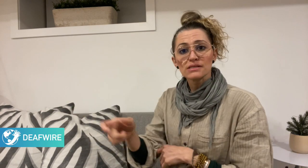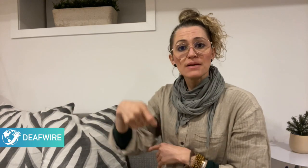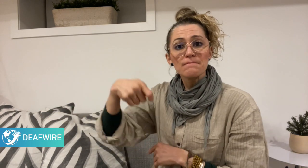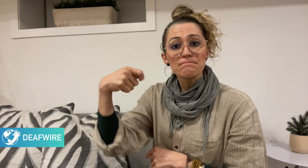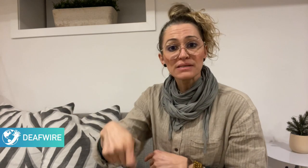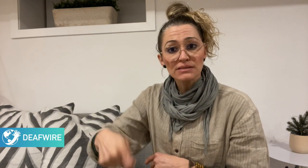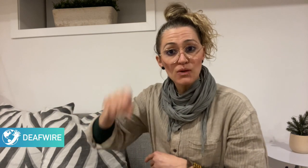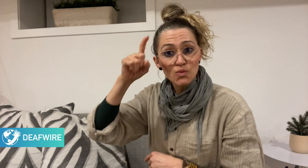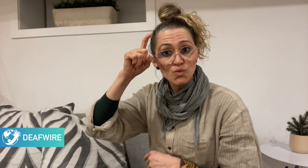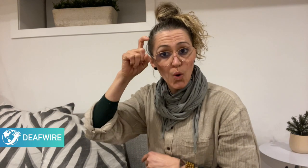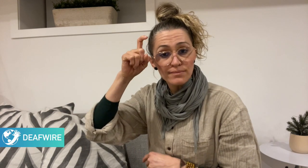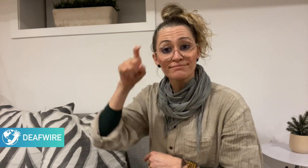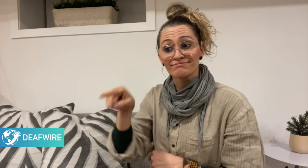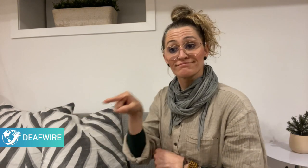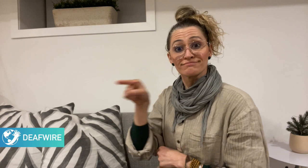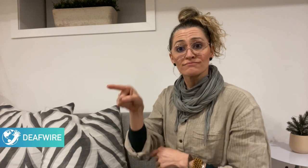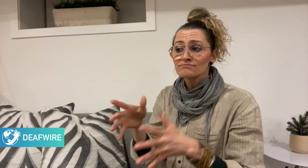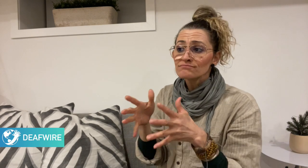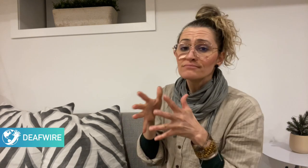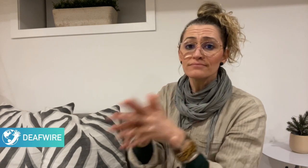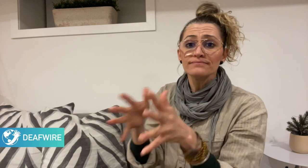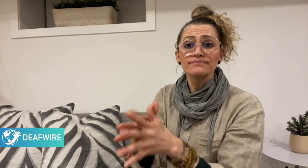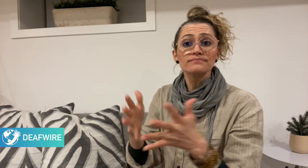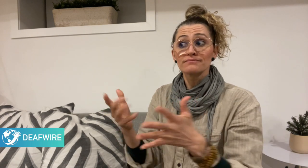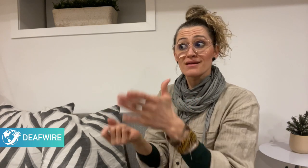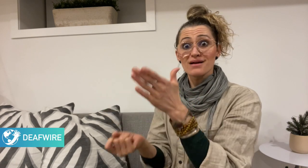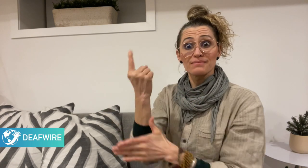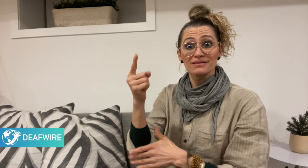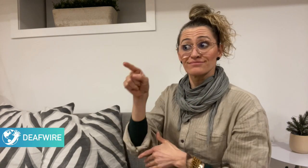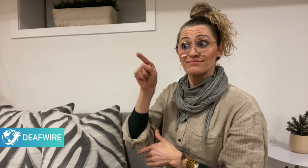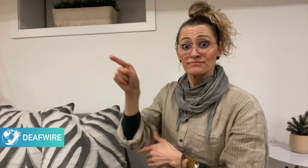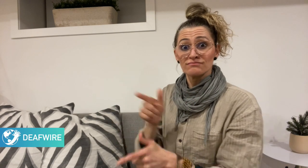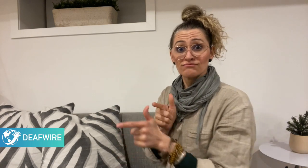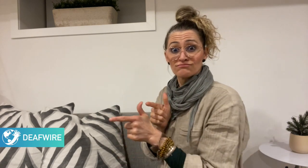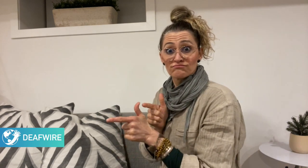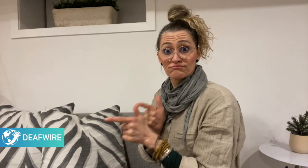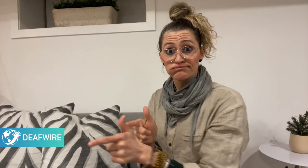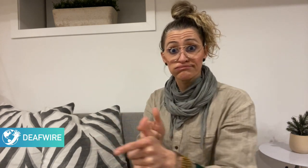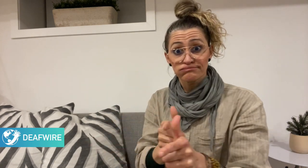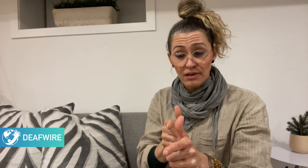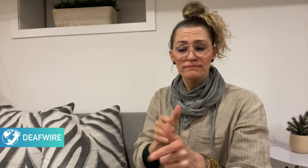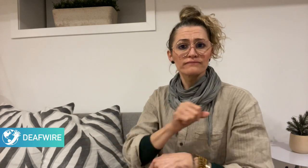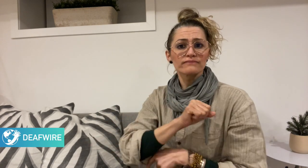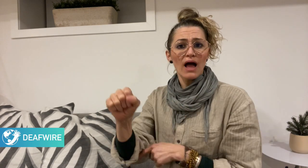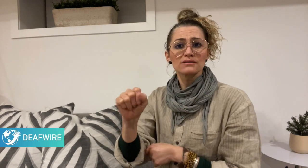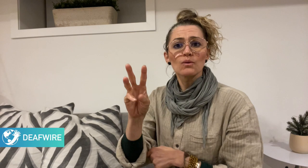a video with President Dr. Joseph Murray saying,